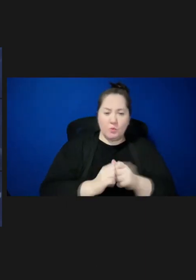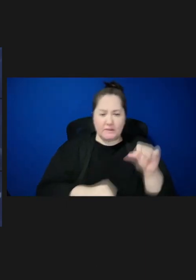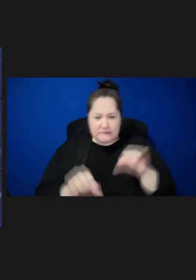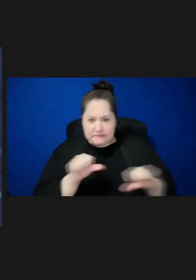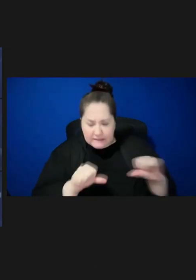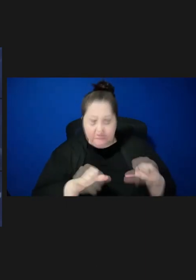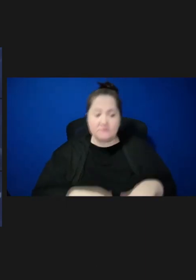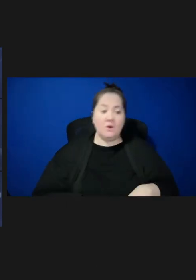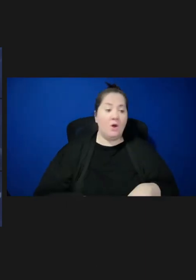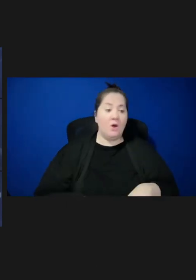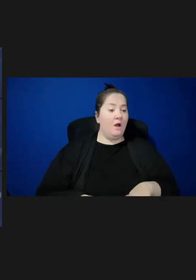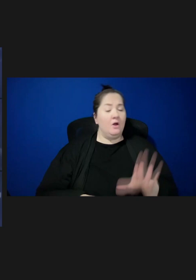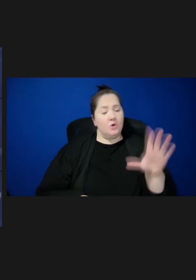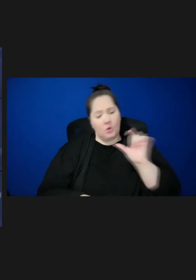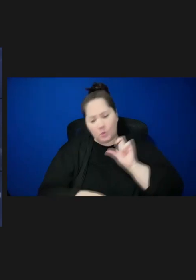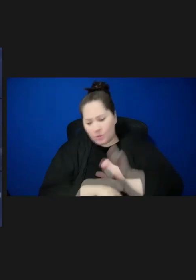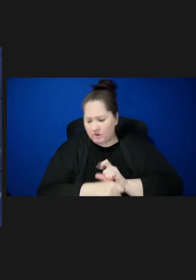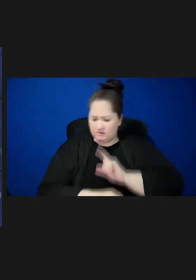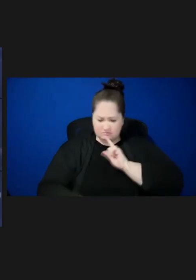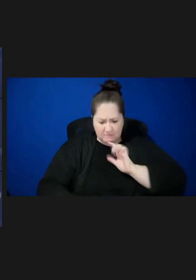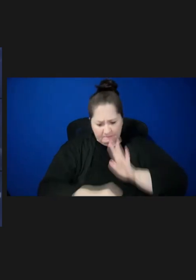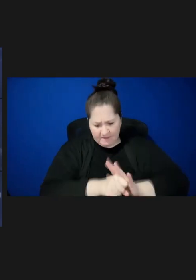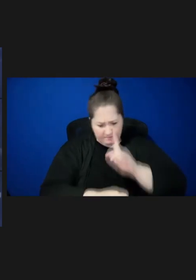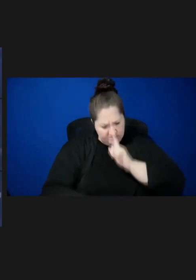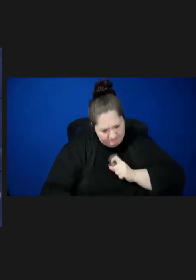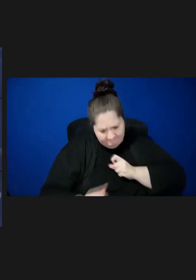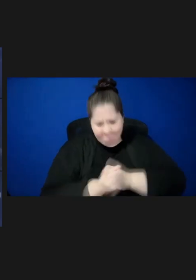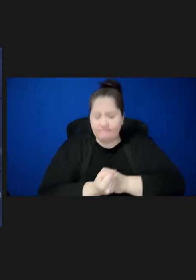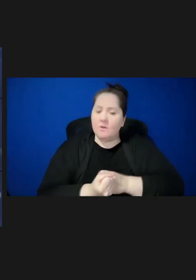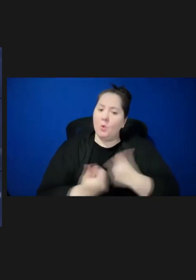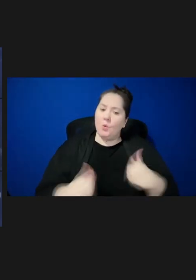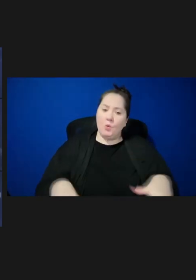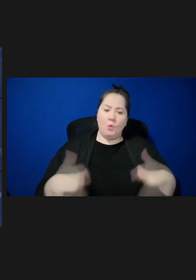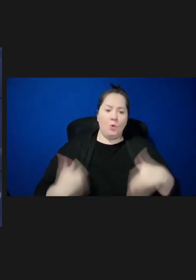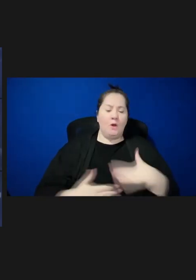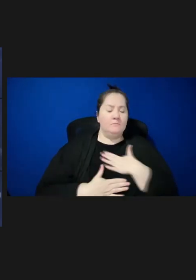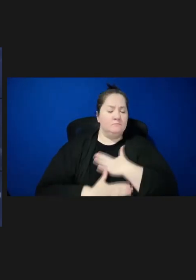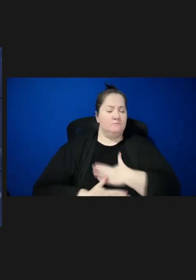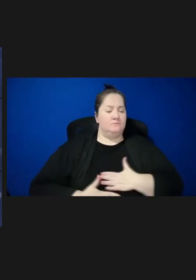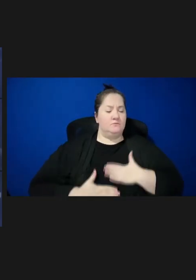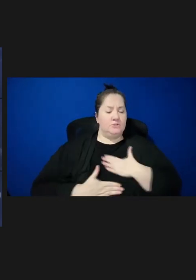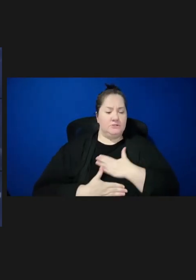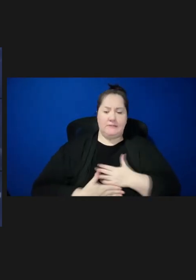dedication and commitment in support of NVAC's work to advance innovation across the immunization